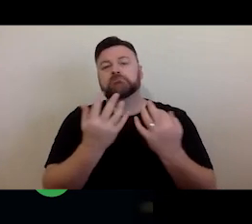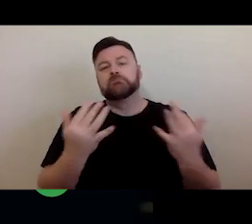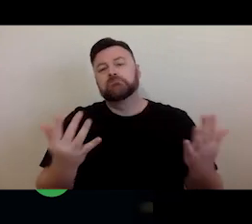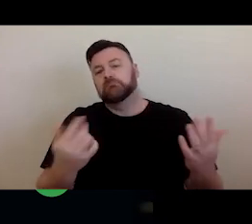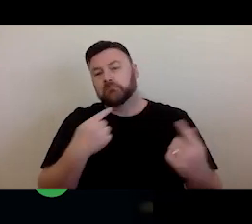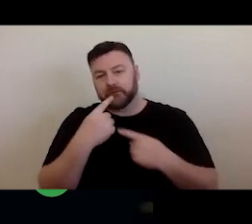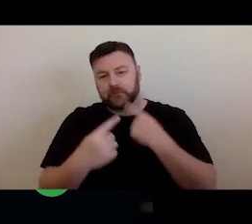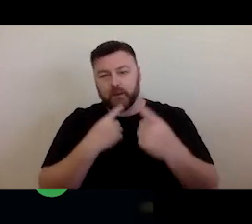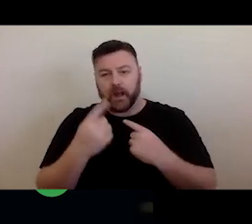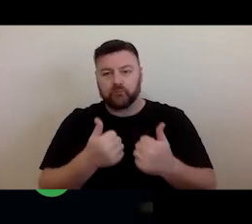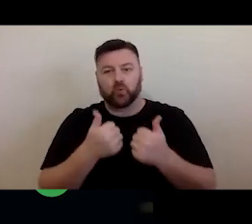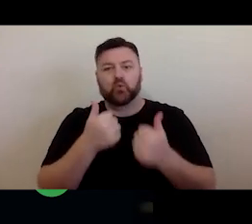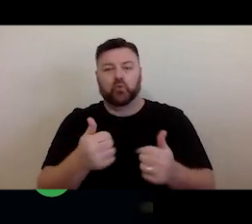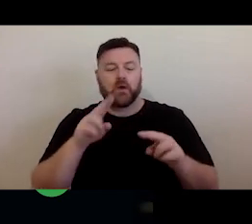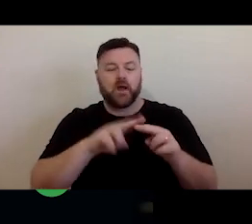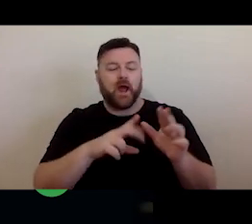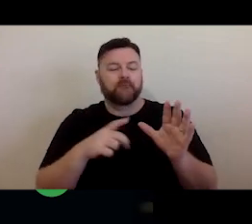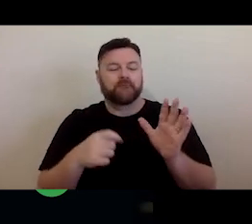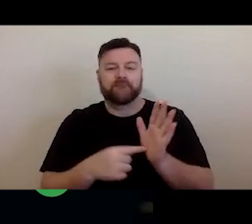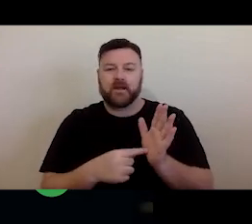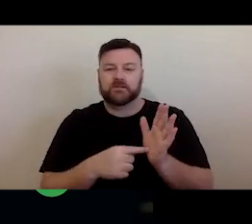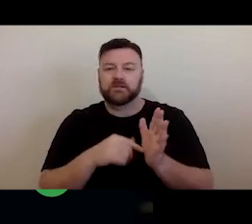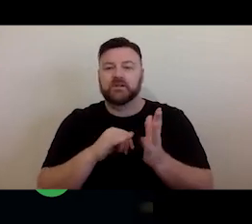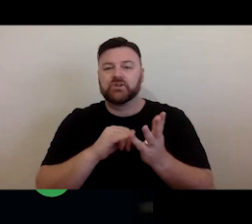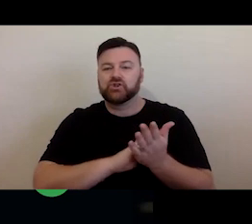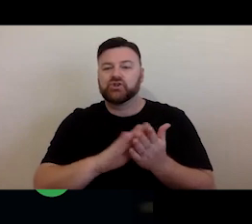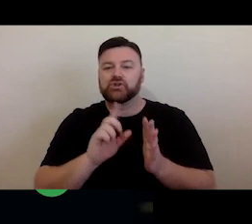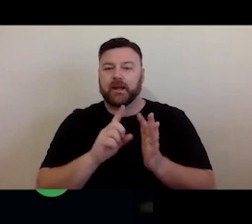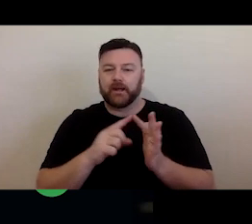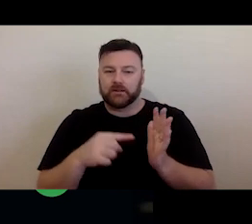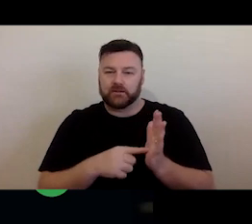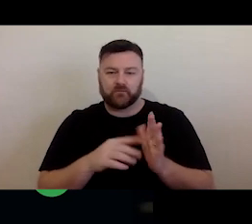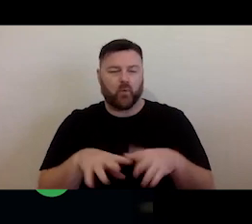and very good fact sheets on all kinds of topics related to copyright.